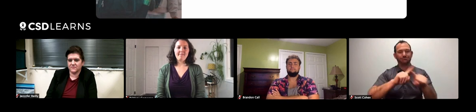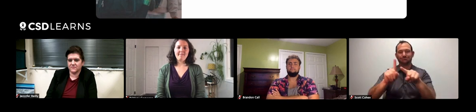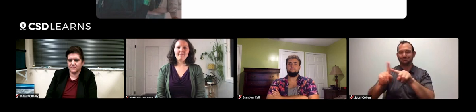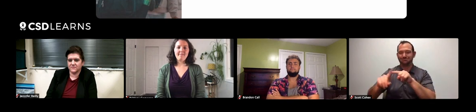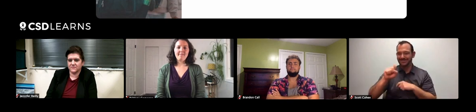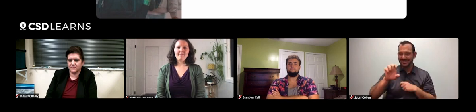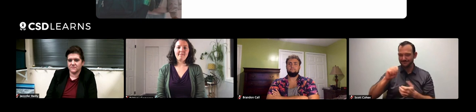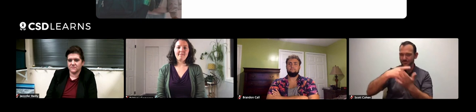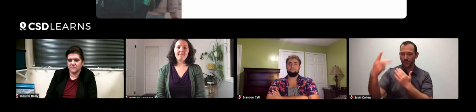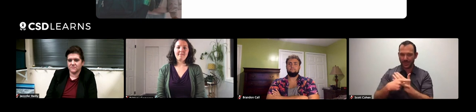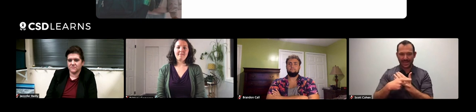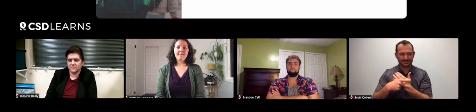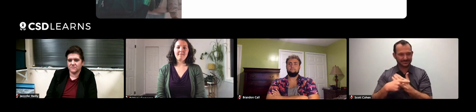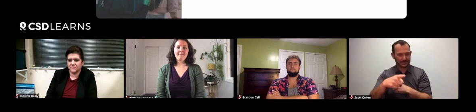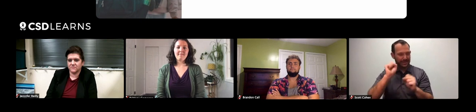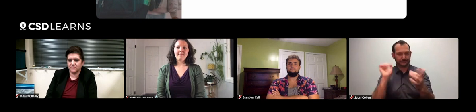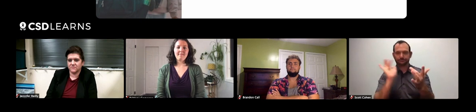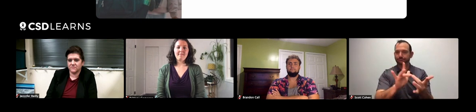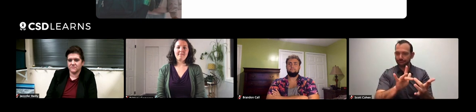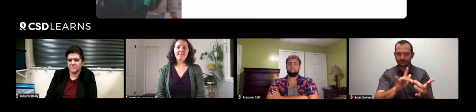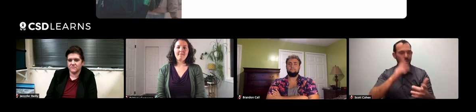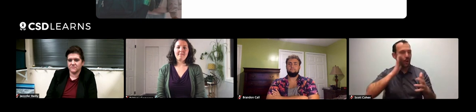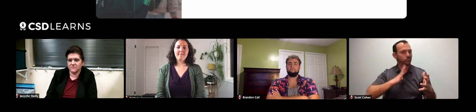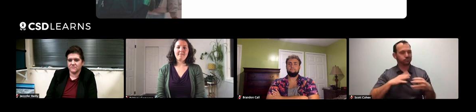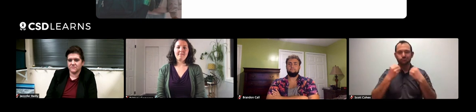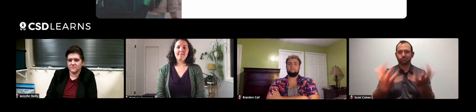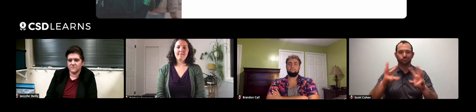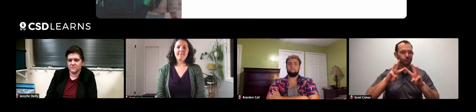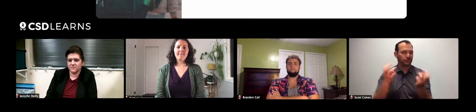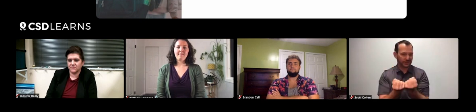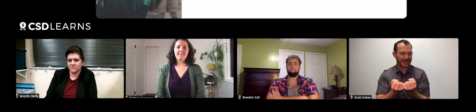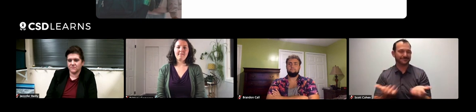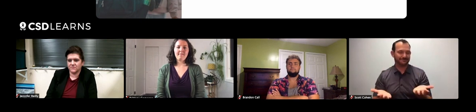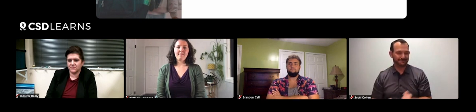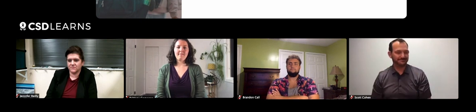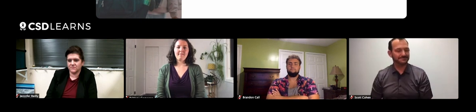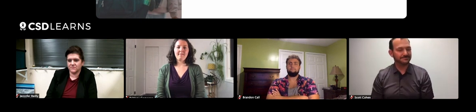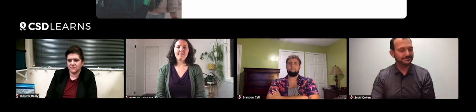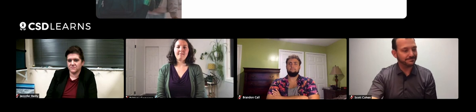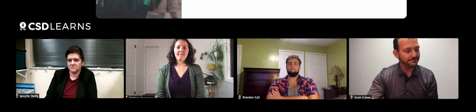They have many different types of STEM programs. You can reach out to NTID and they will provide workshops.